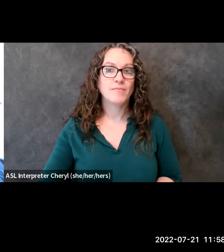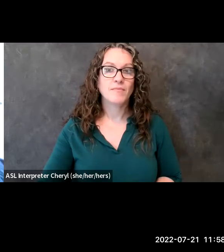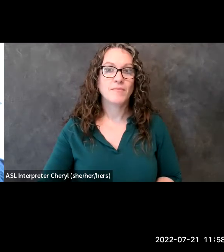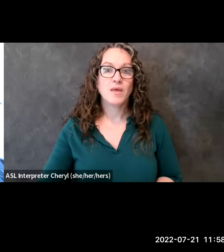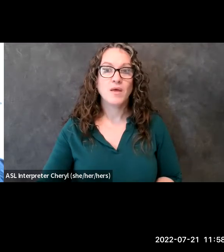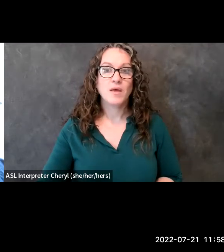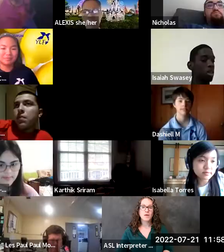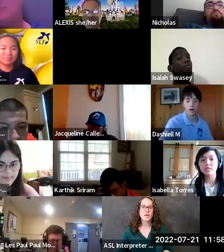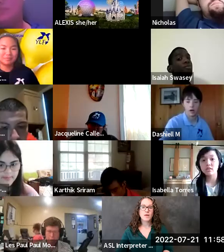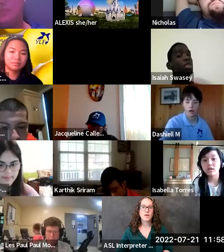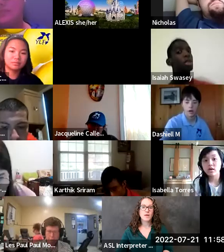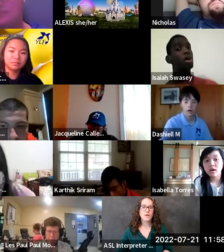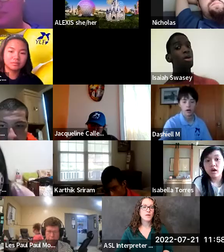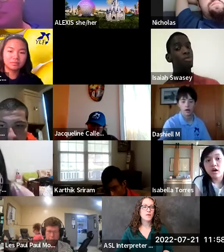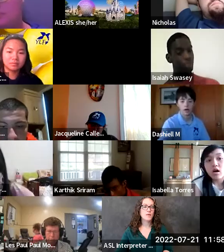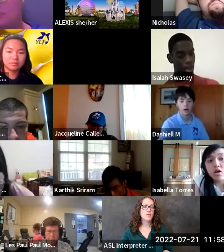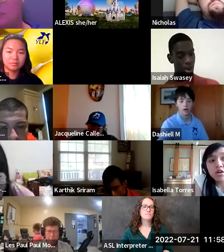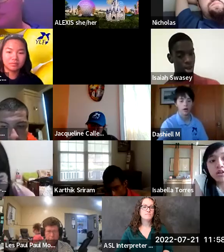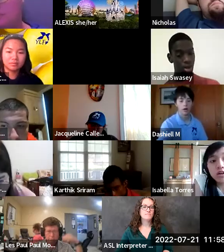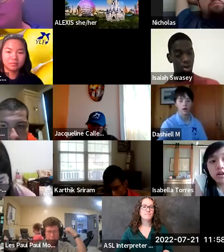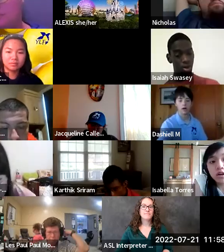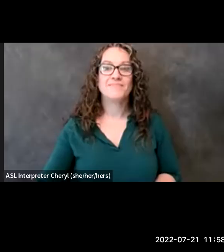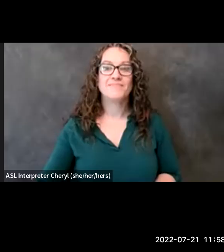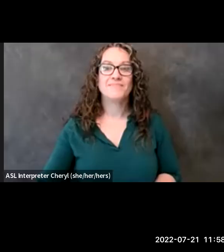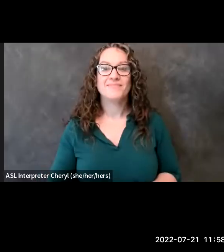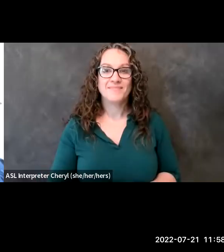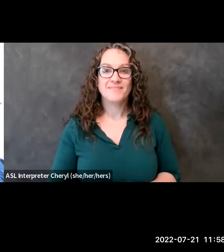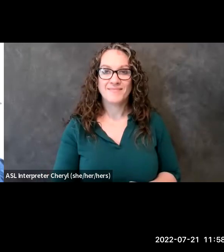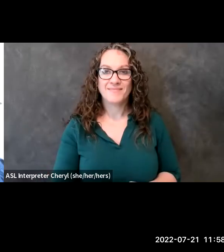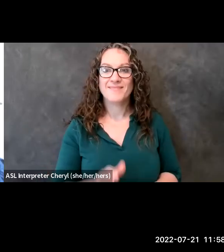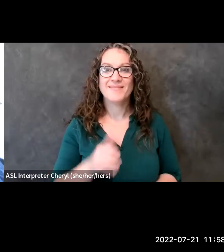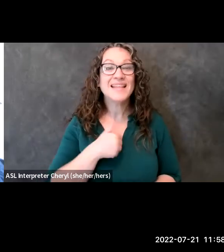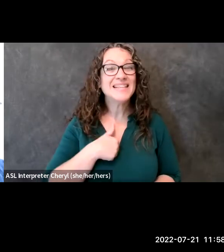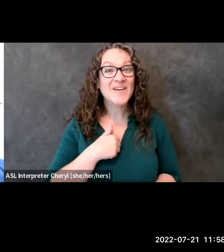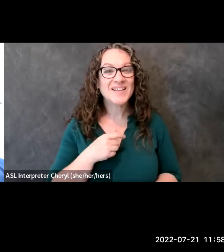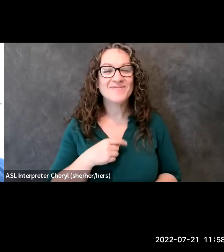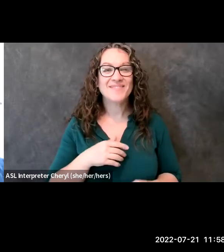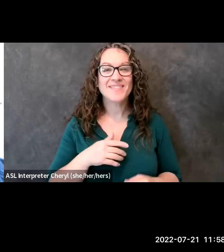carrie this is where you're muted that was weird sorry about that i must have hit something so i